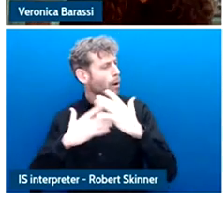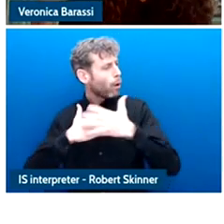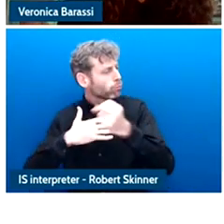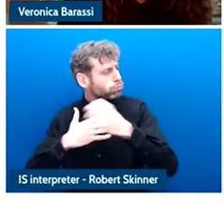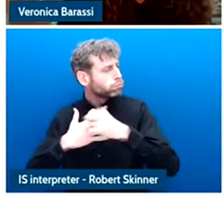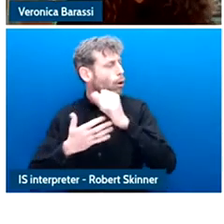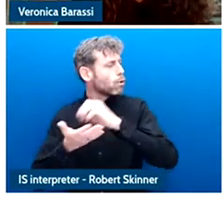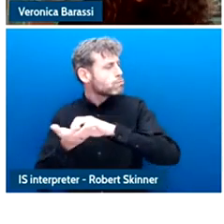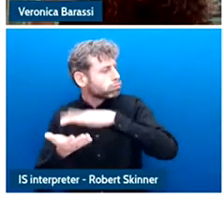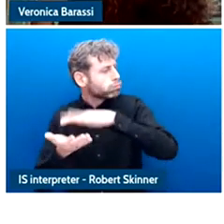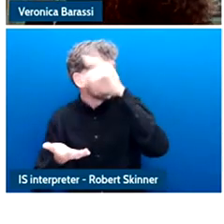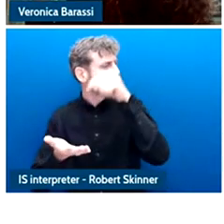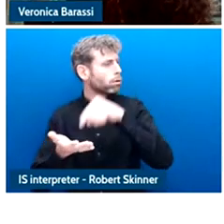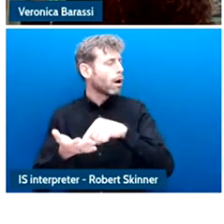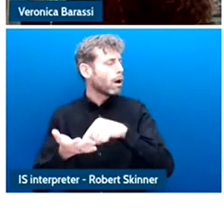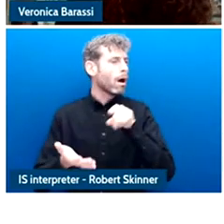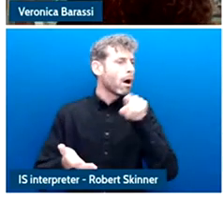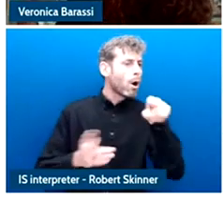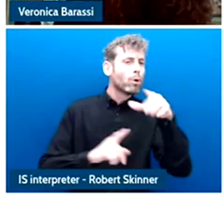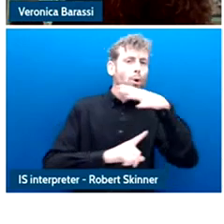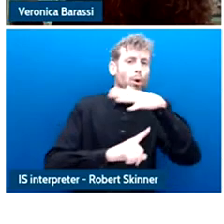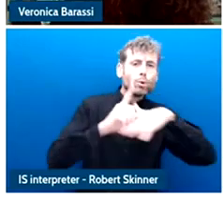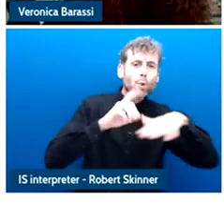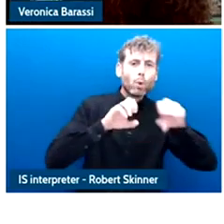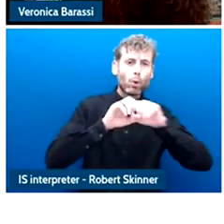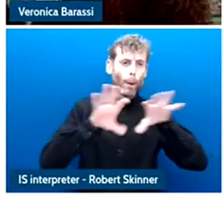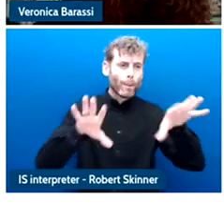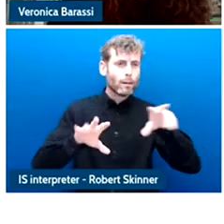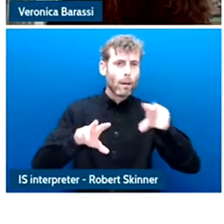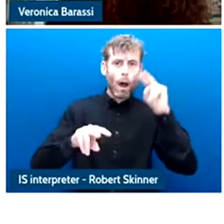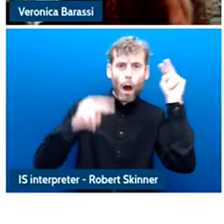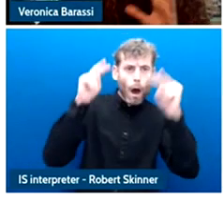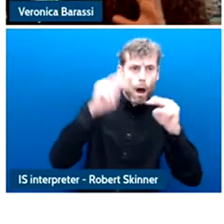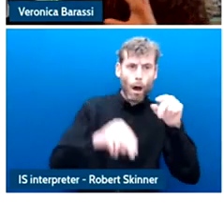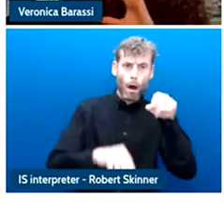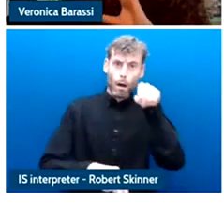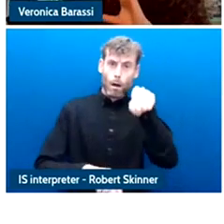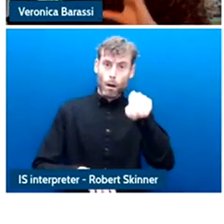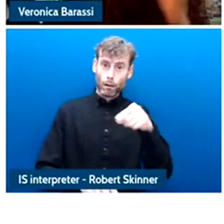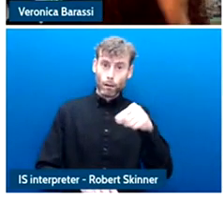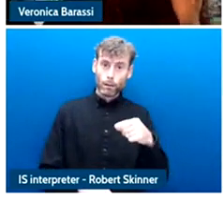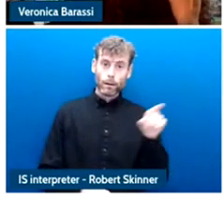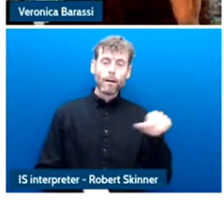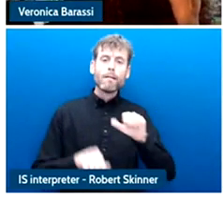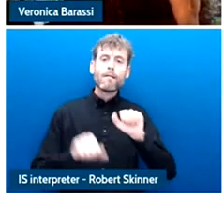debates in social media and socially surveilance and data commission and